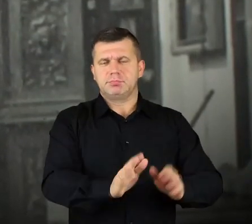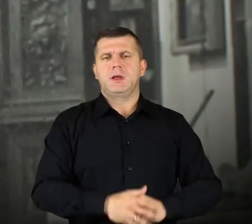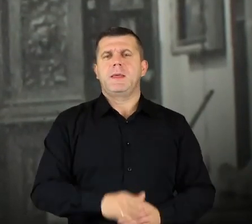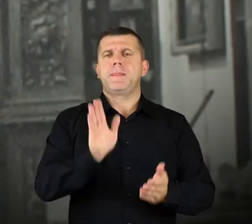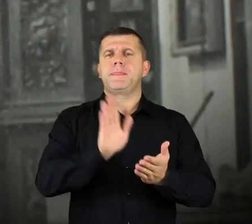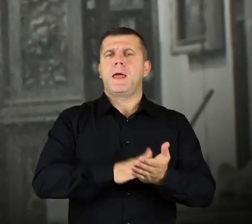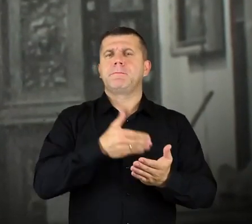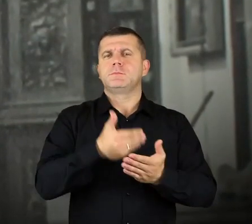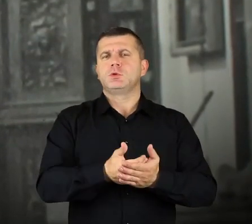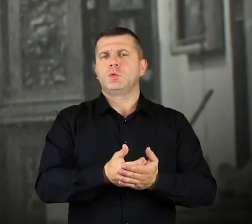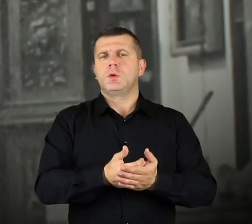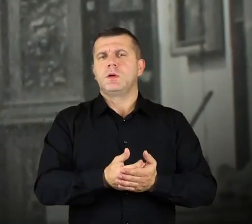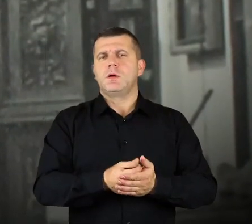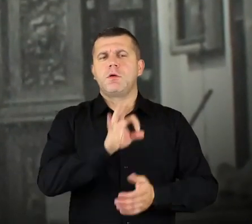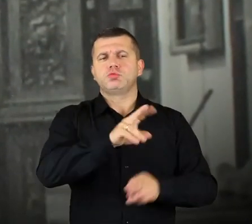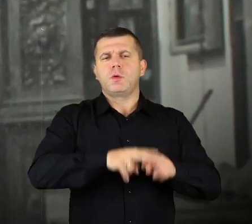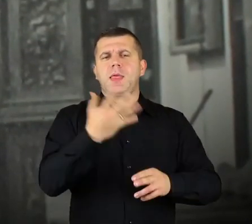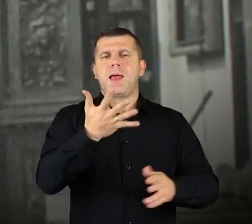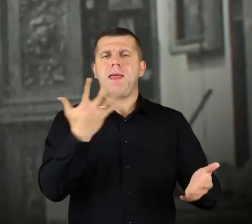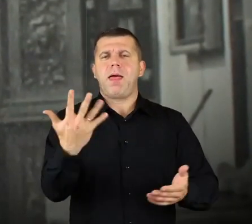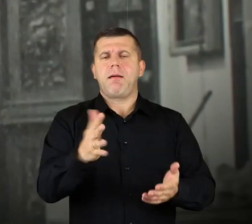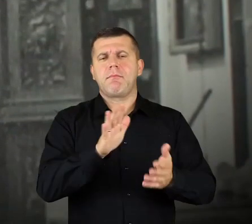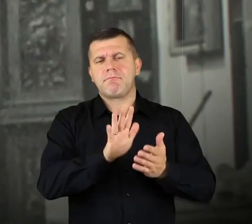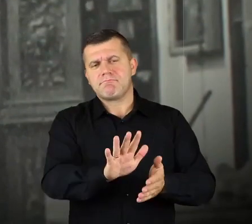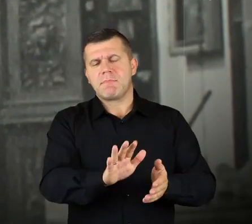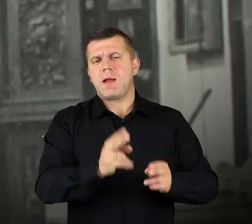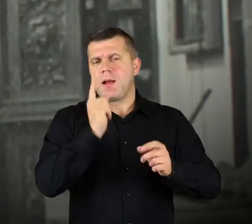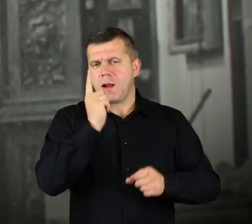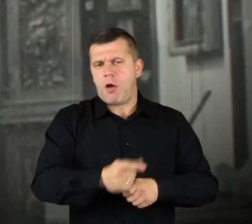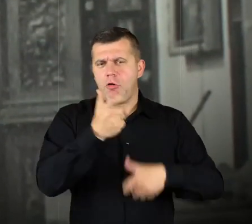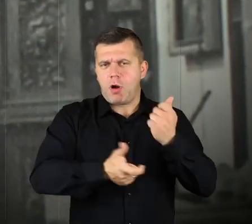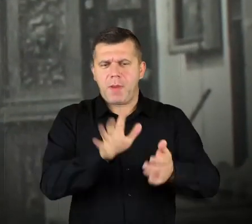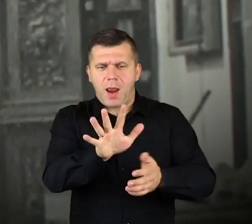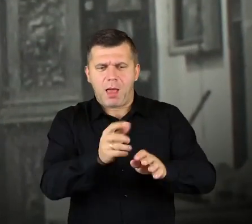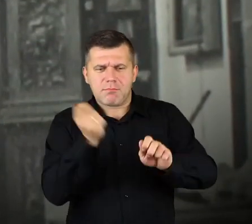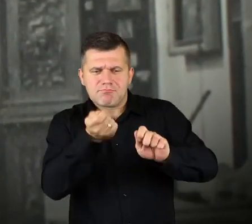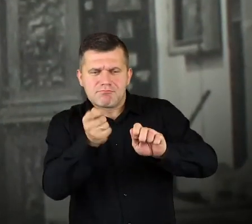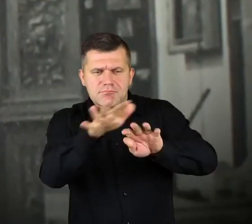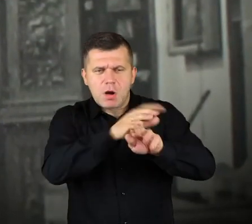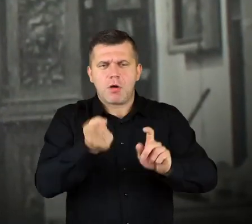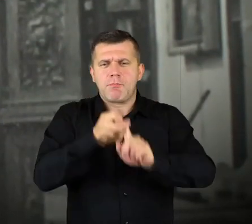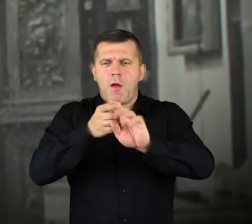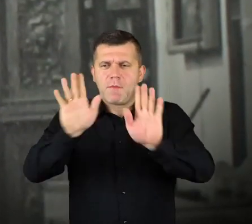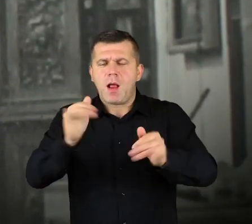For example, someone’s arm was healed, so he had an arm sculpted and hanged it here, or a leg.